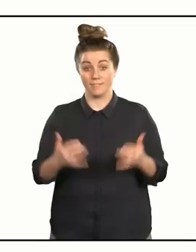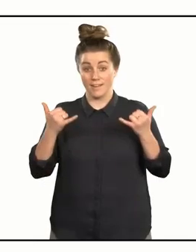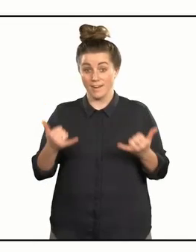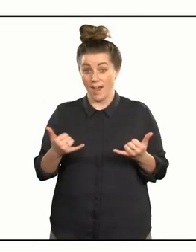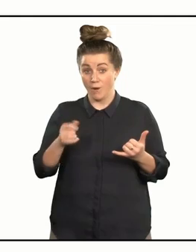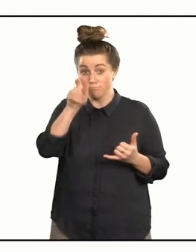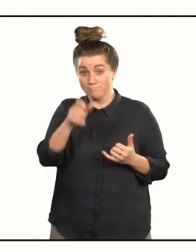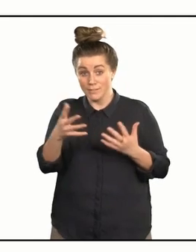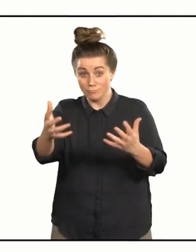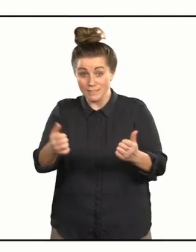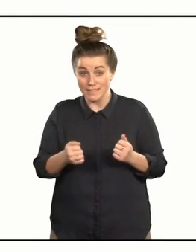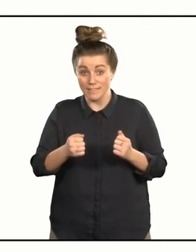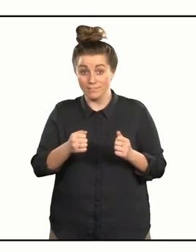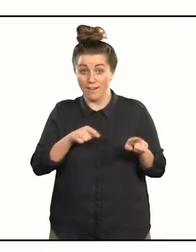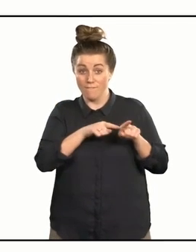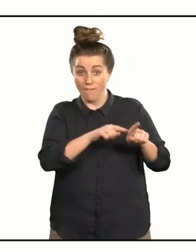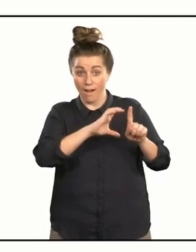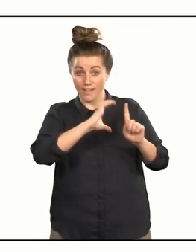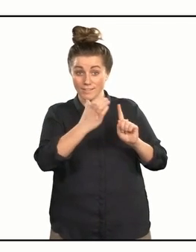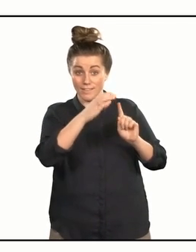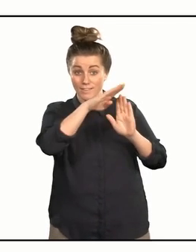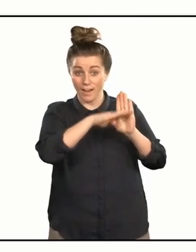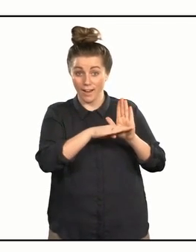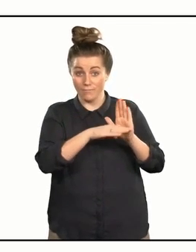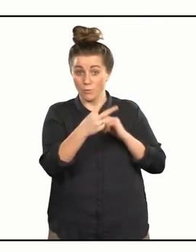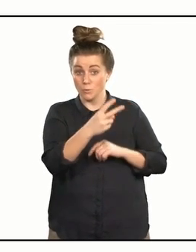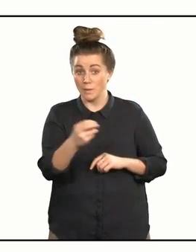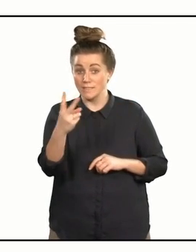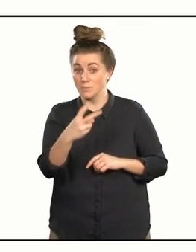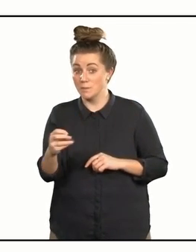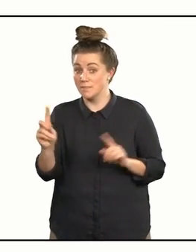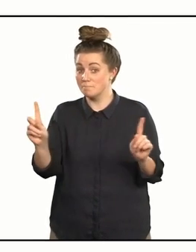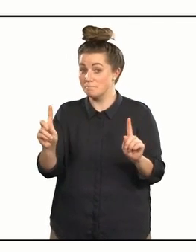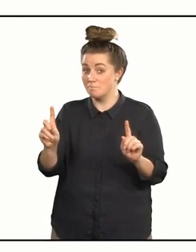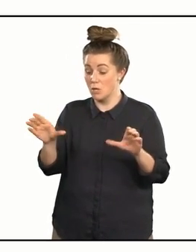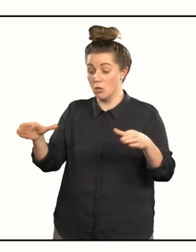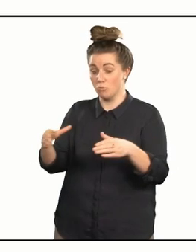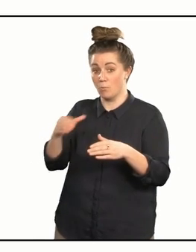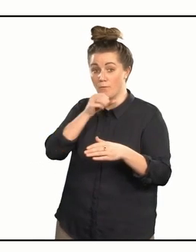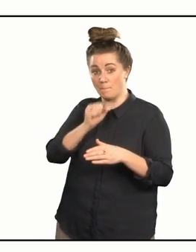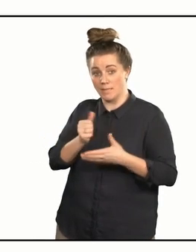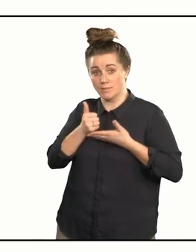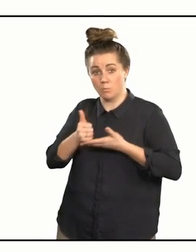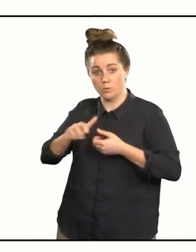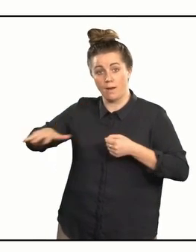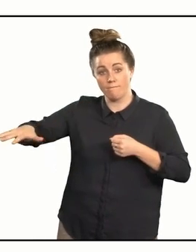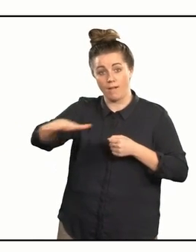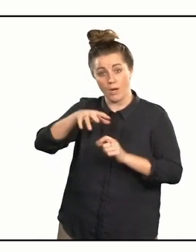And now the recipient of the Whai Tikanga Award for 2020. This is a group of men supported by whānau and mentors